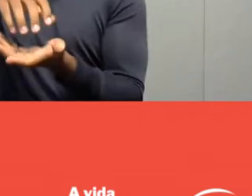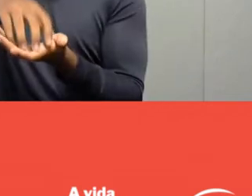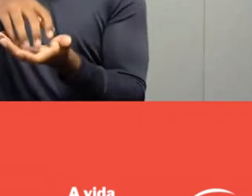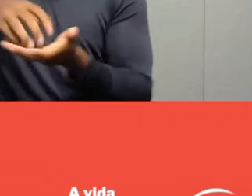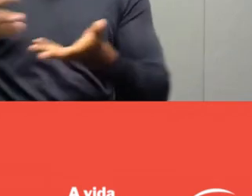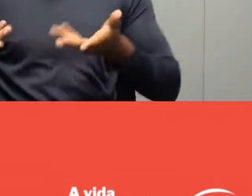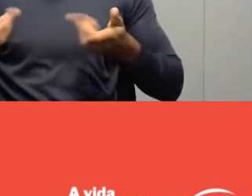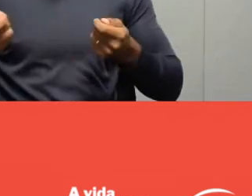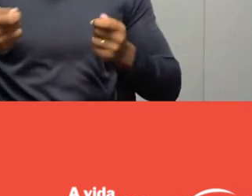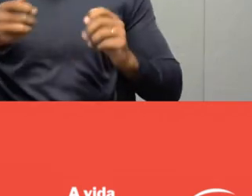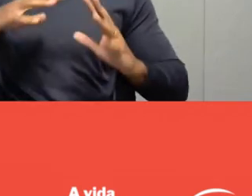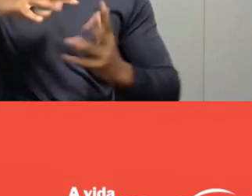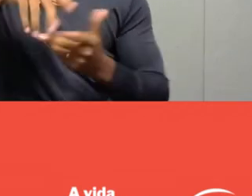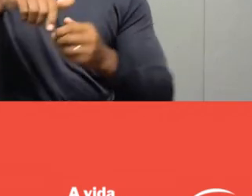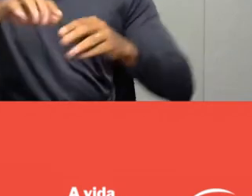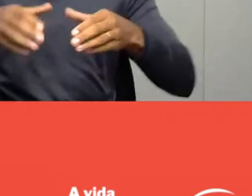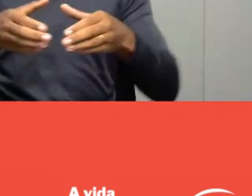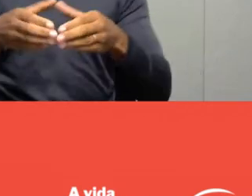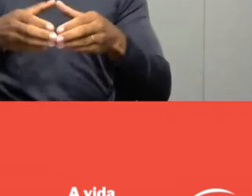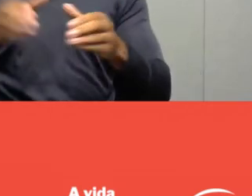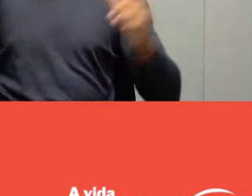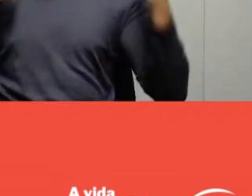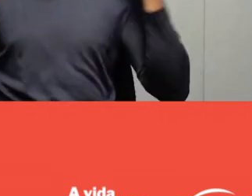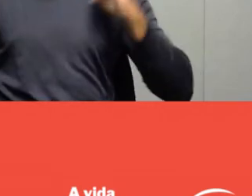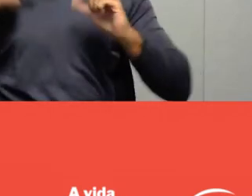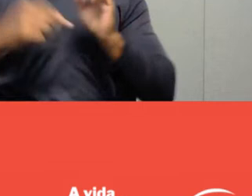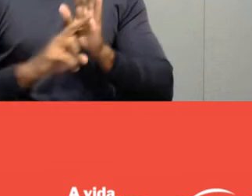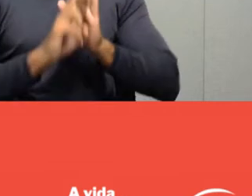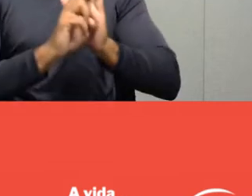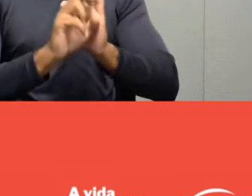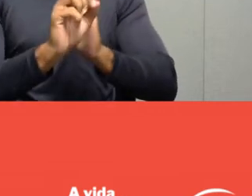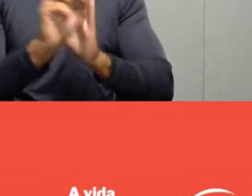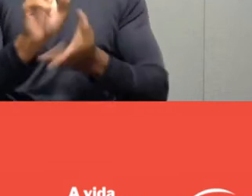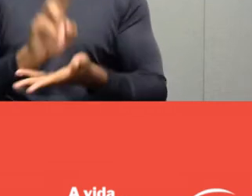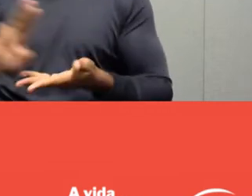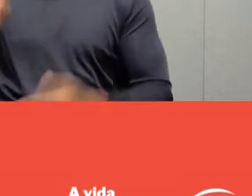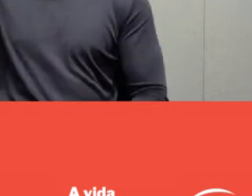represented by the University of São Paulo. I would like, once again, to welcome you,